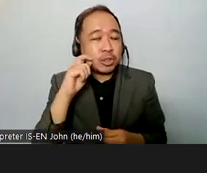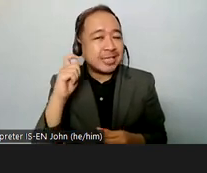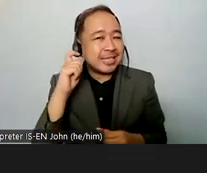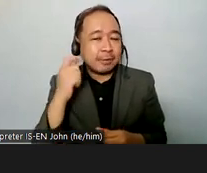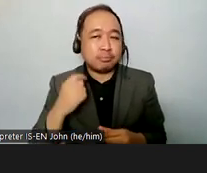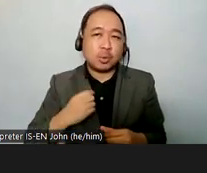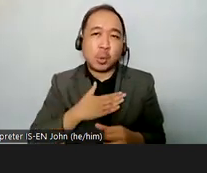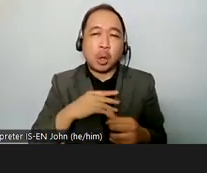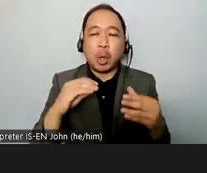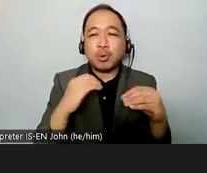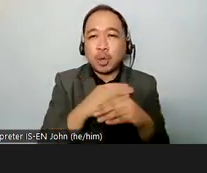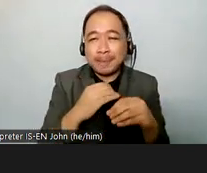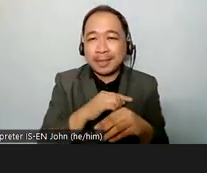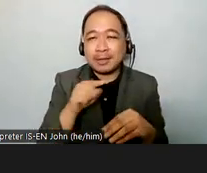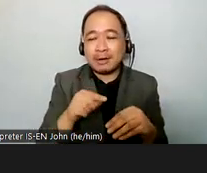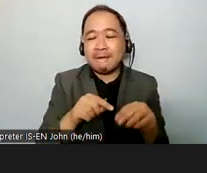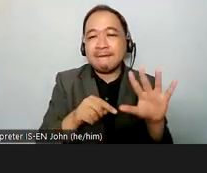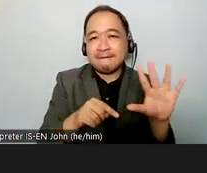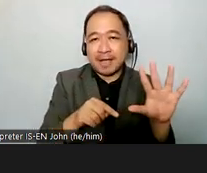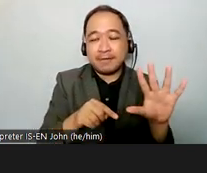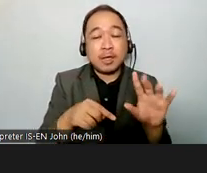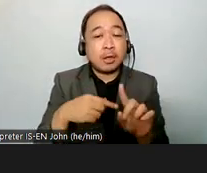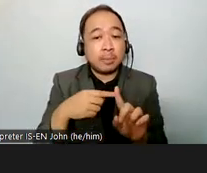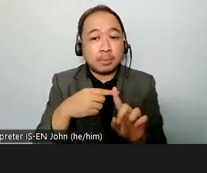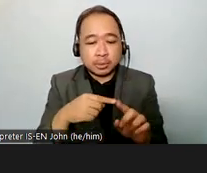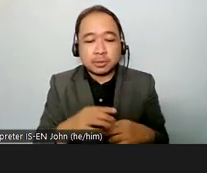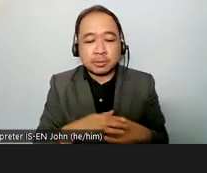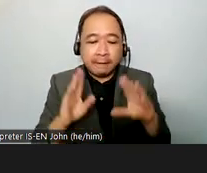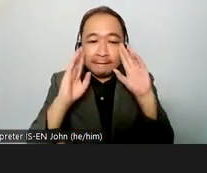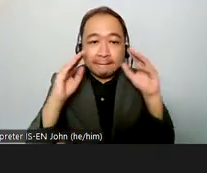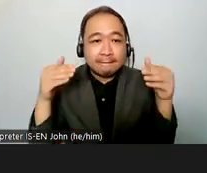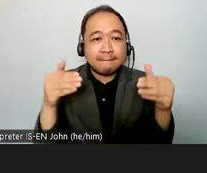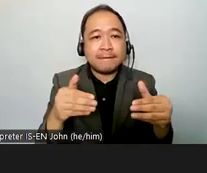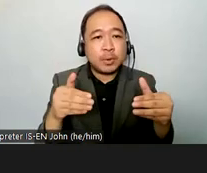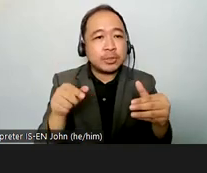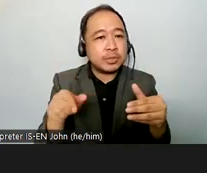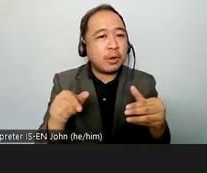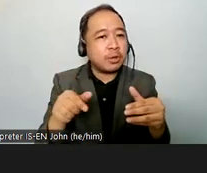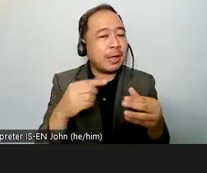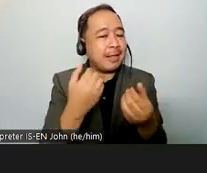and a general comment one on legal capacity among many other general commands um special